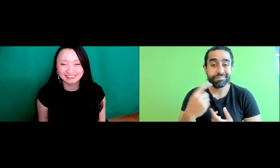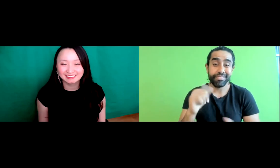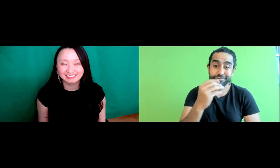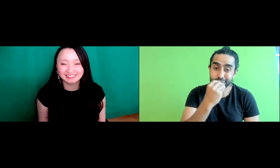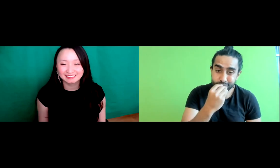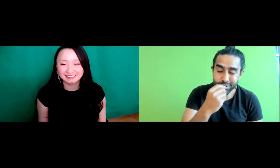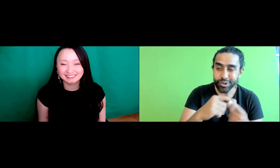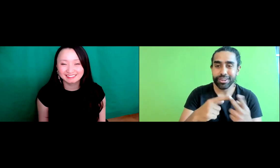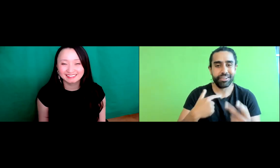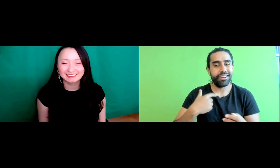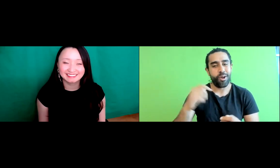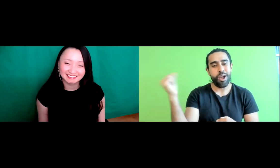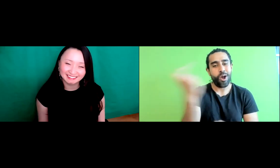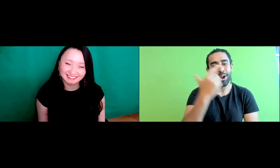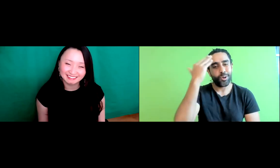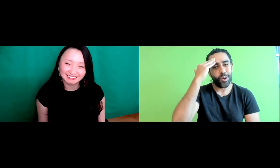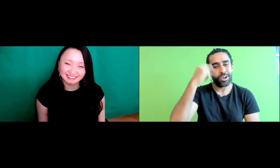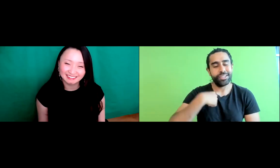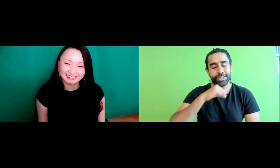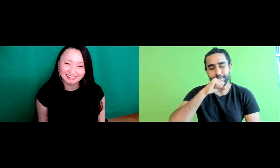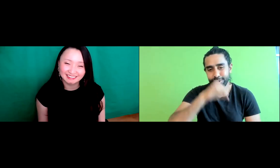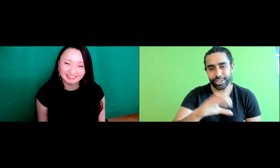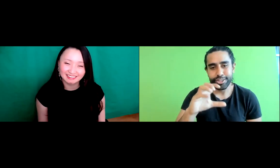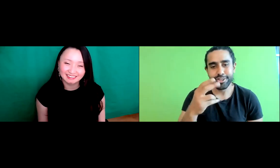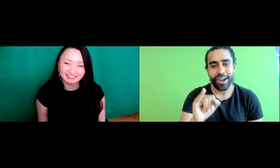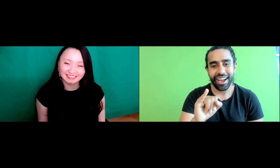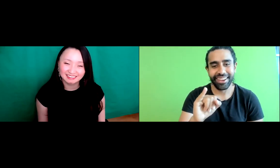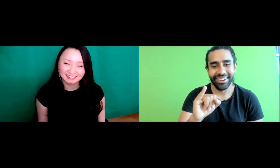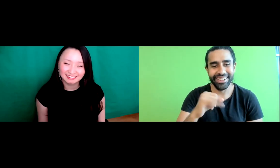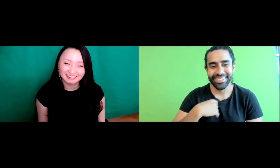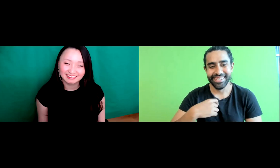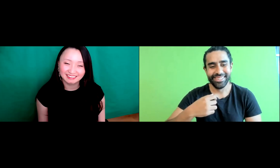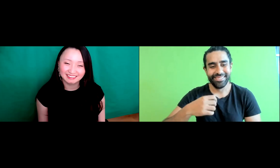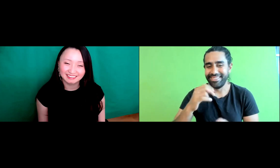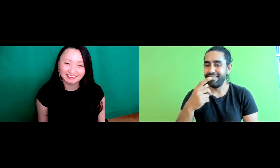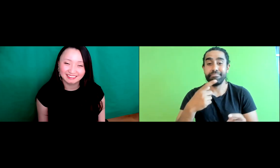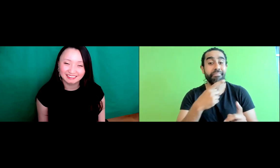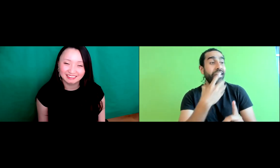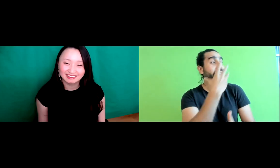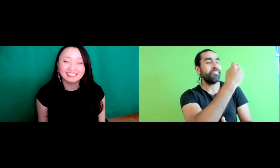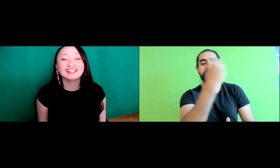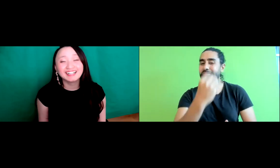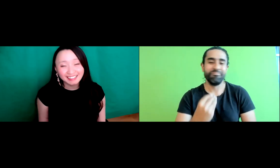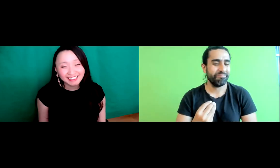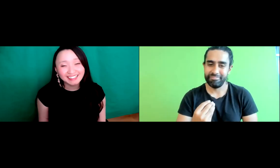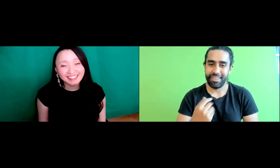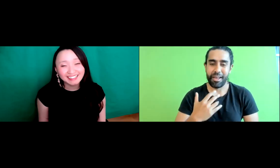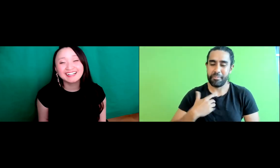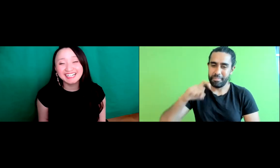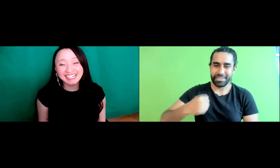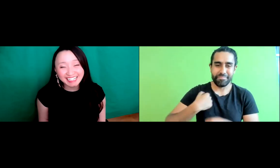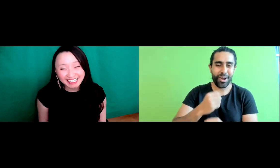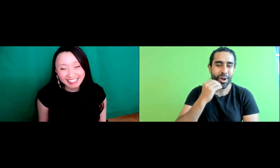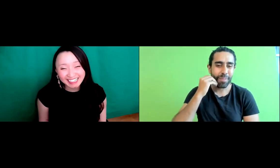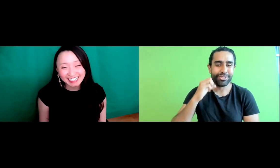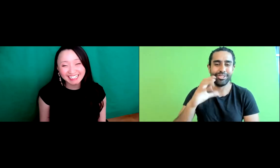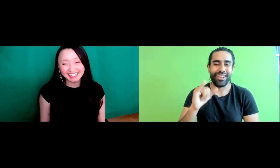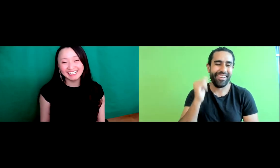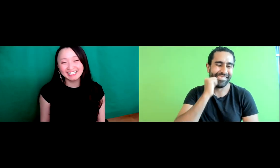And I'm my culture is a part of me, I Indian food, often and I love Chai.